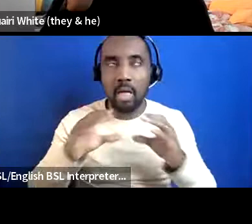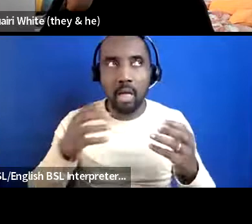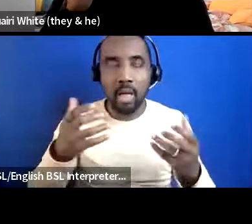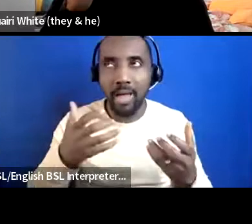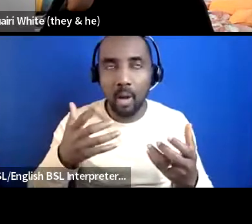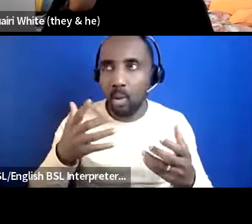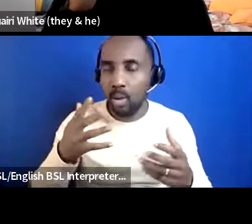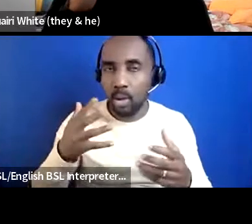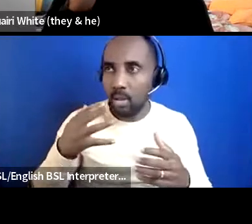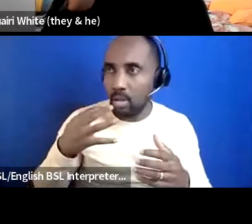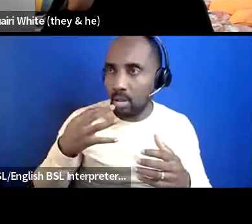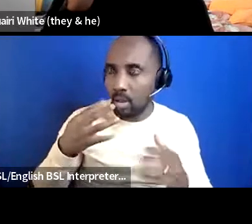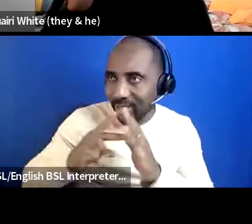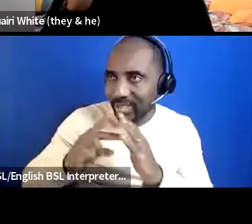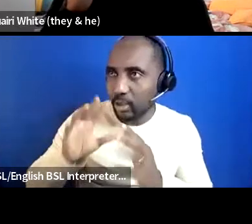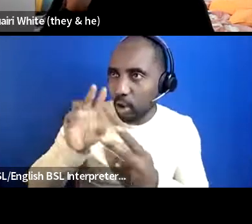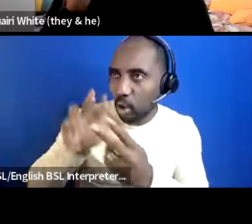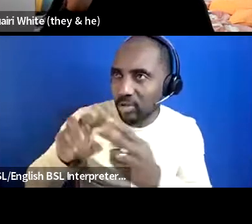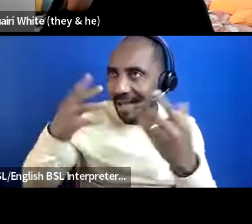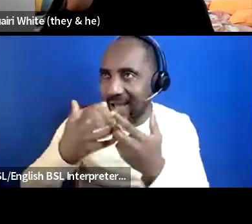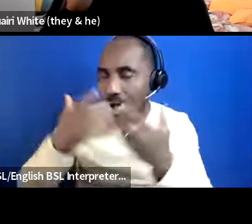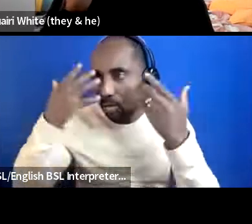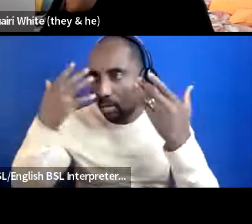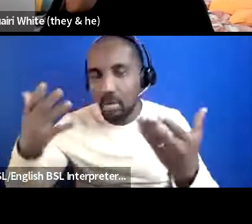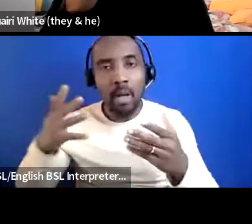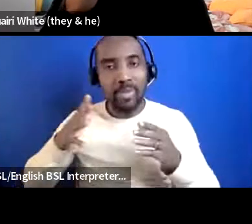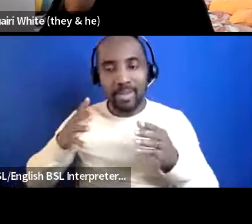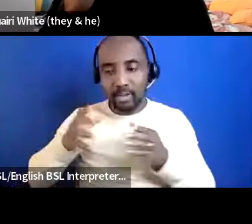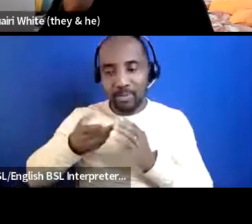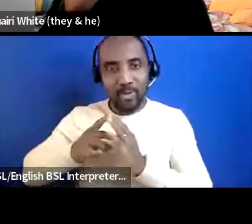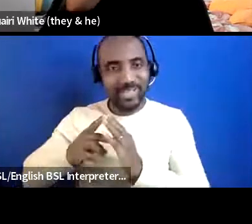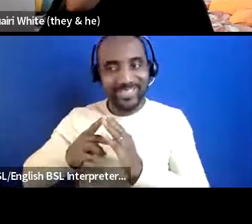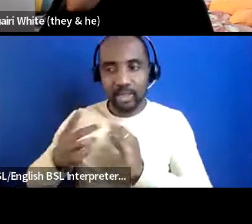so when they come to small organizations like ourselves it's a very big opportunity for them